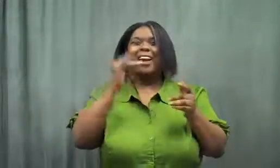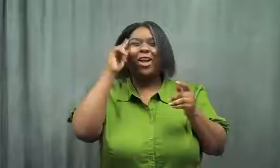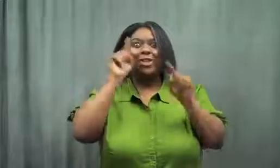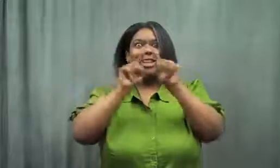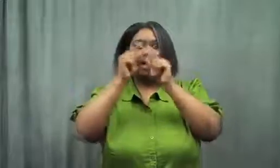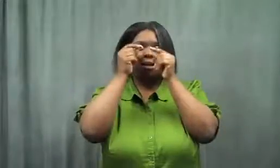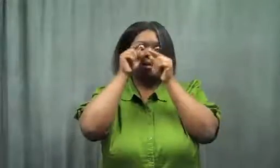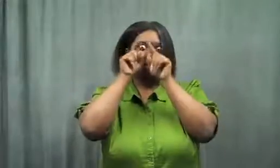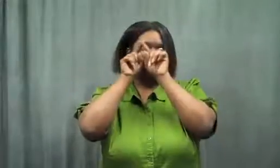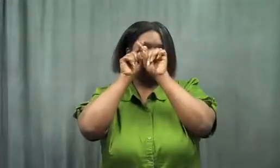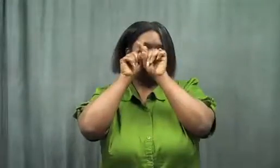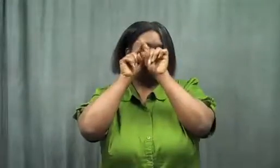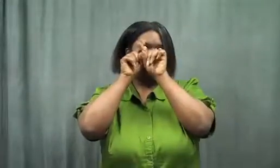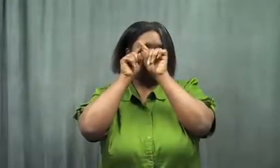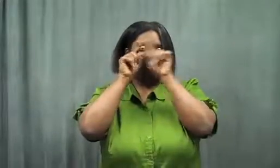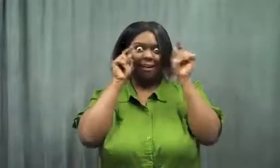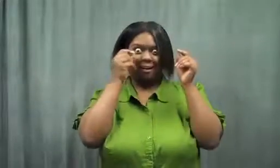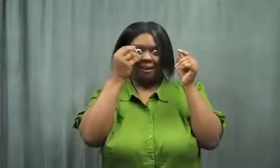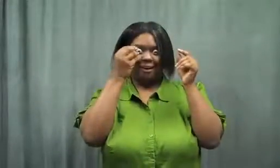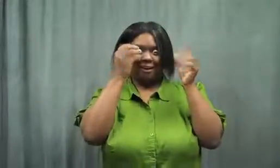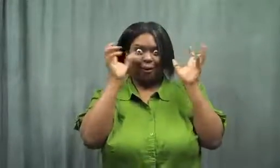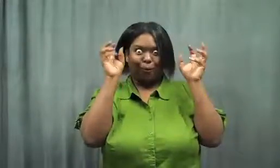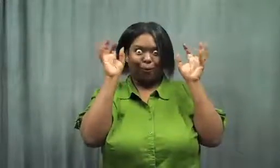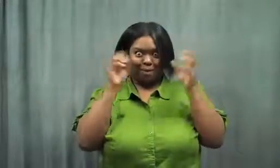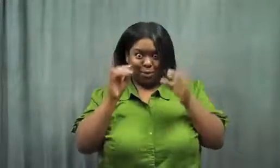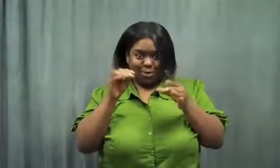I had stars in my eyes.